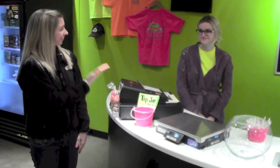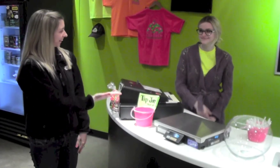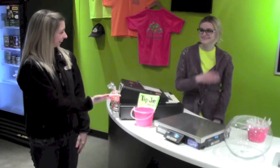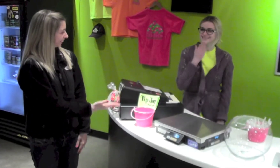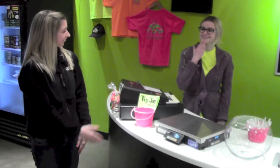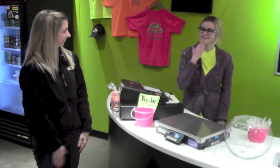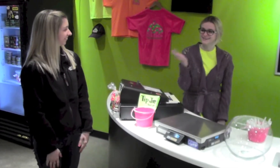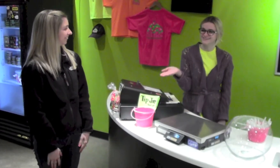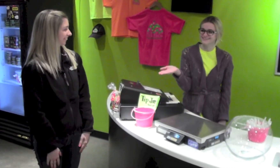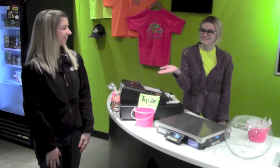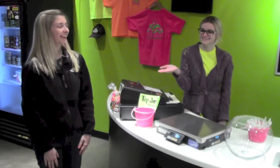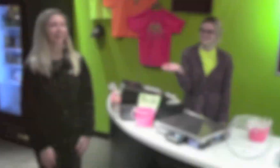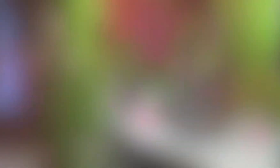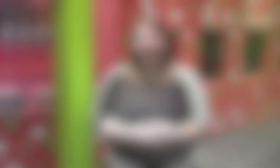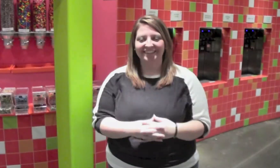Thank you. Thank you…